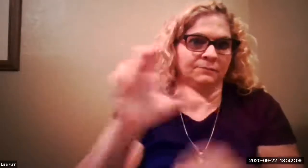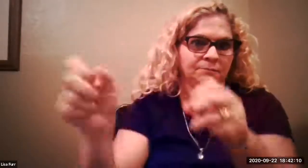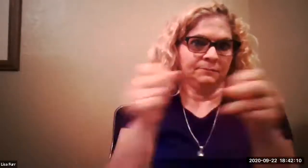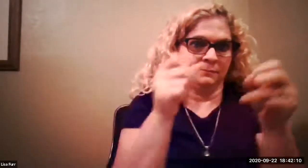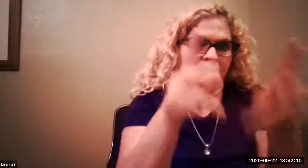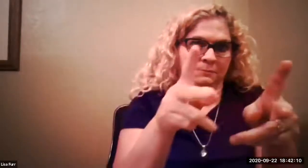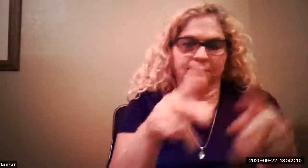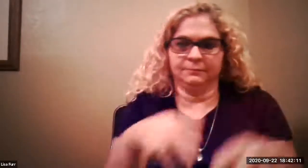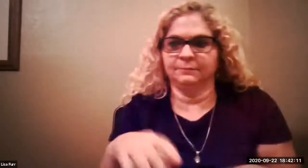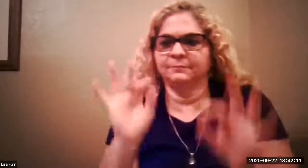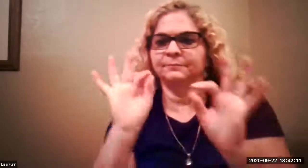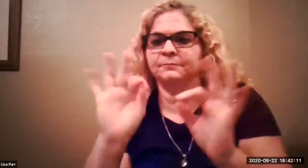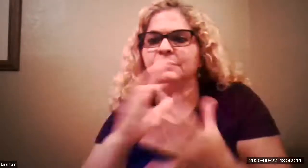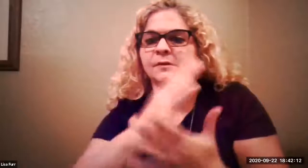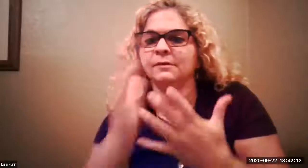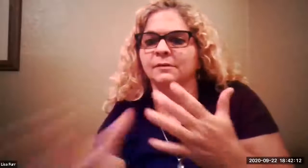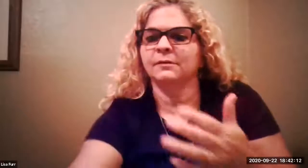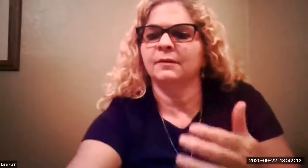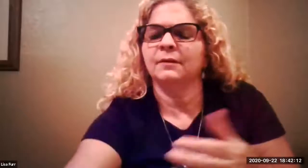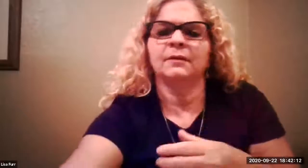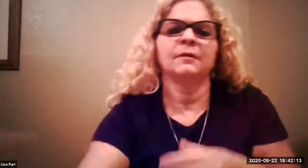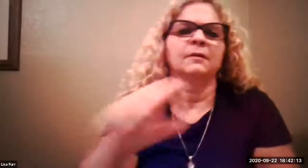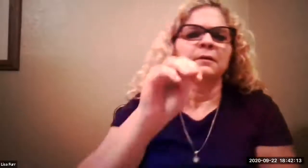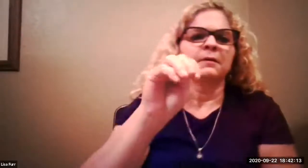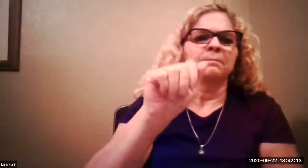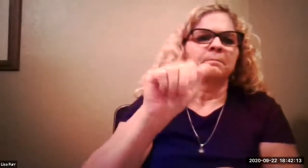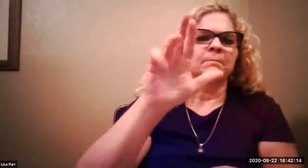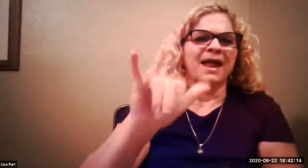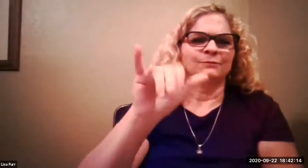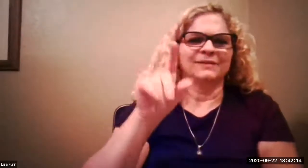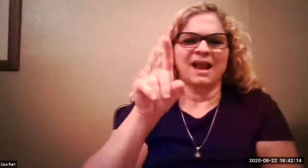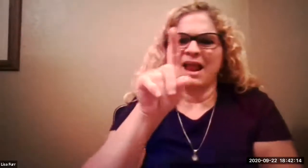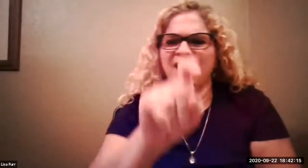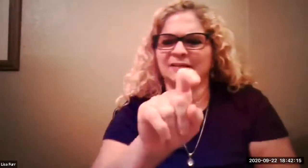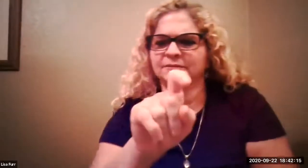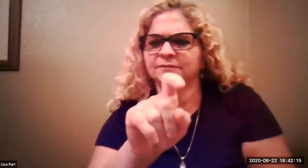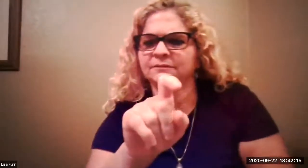into your web browser or into a document